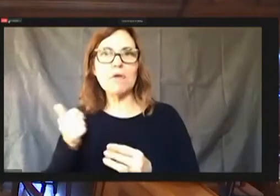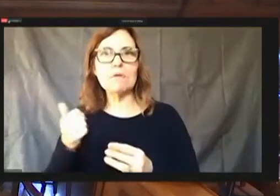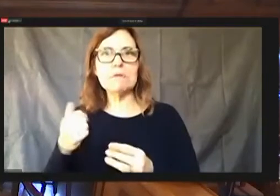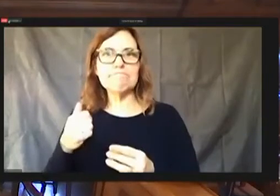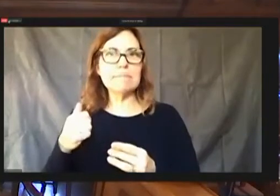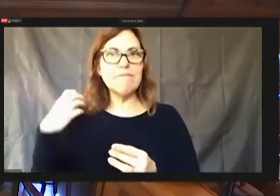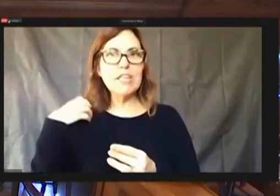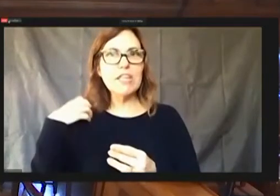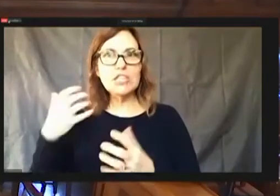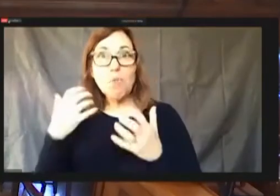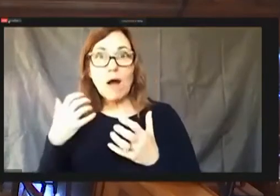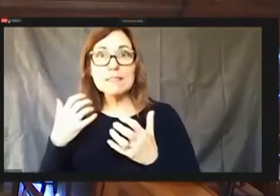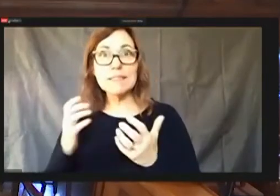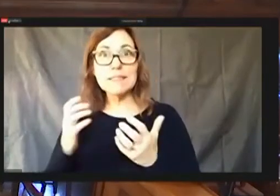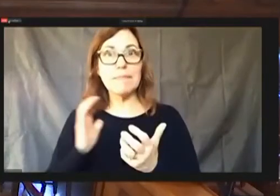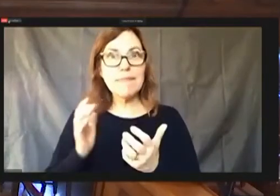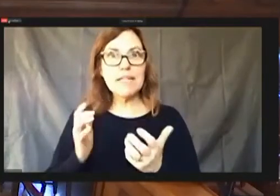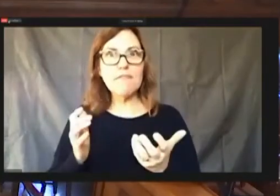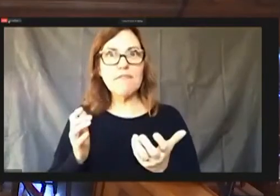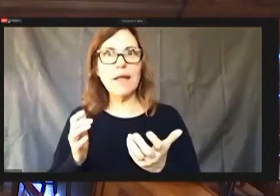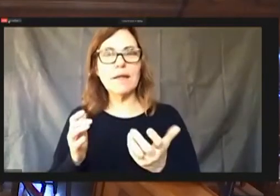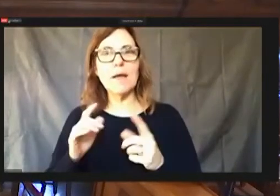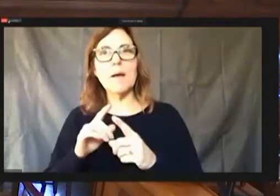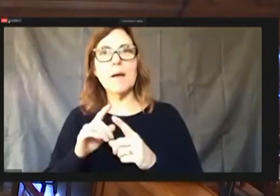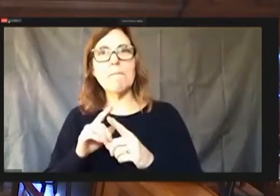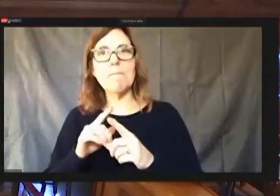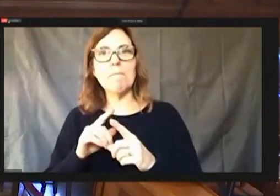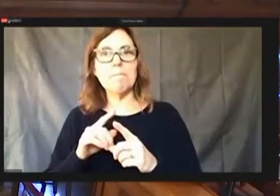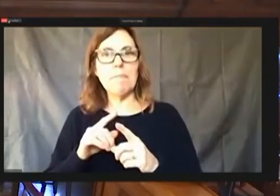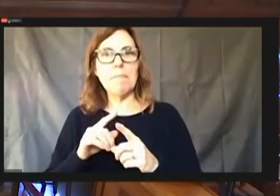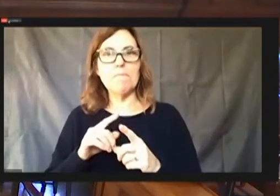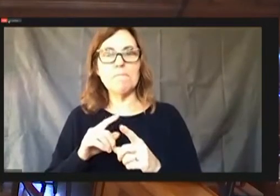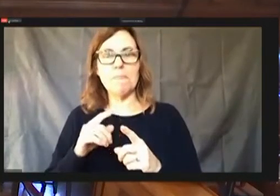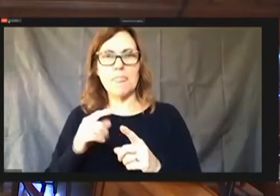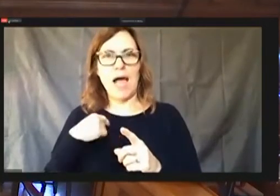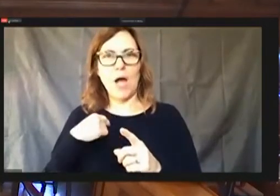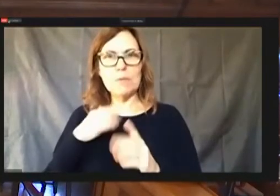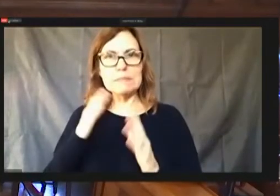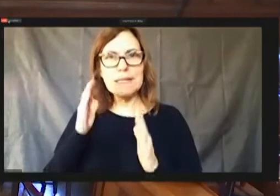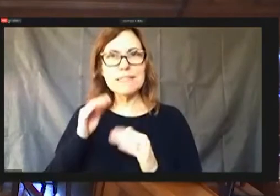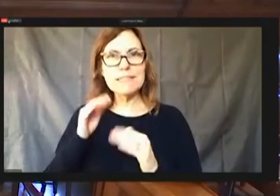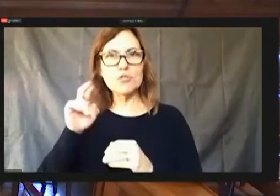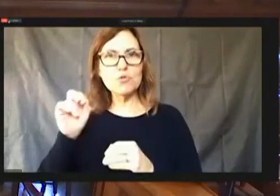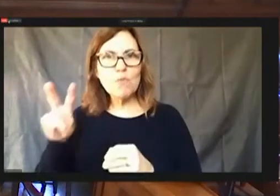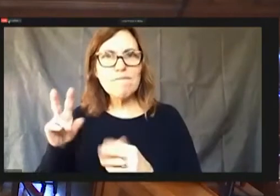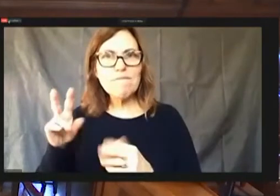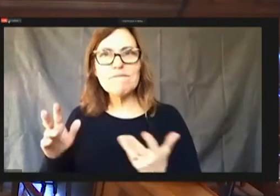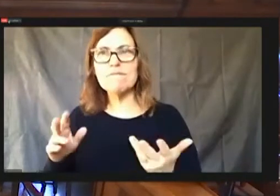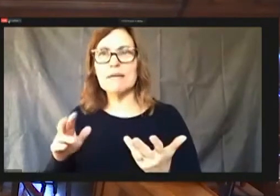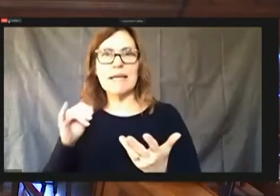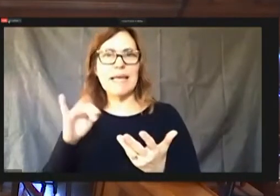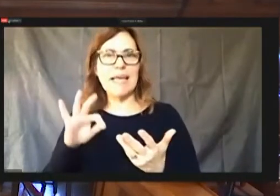However, talking or listening to rev, if there's a way and Bill just take me through the process